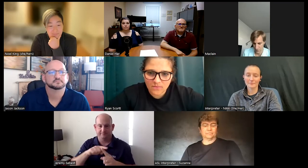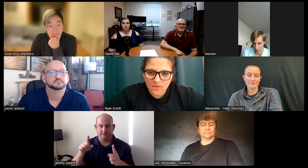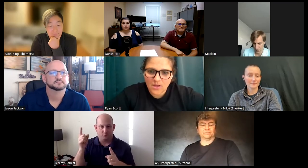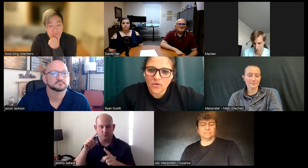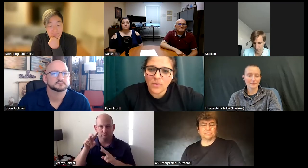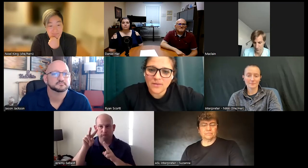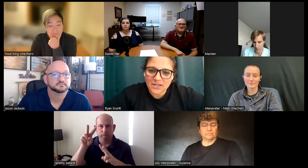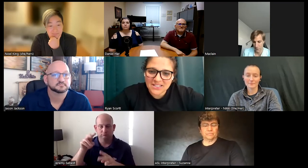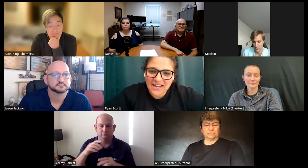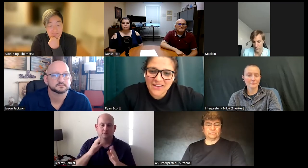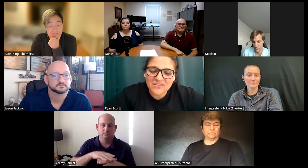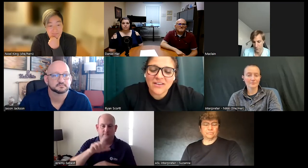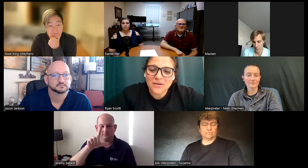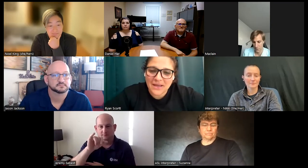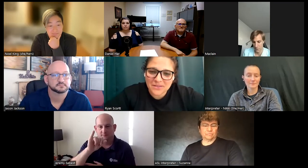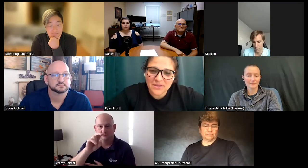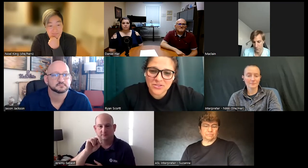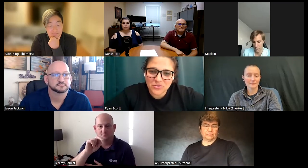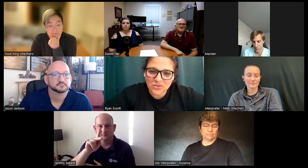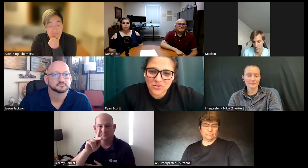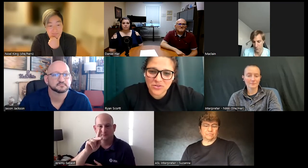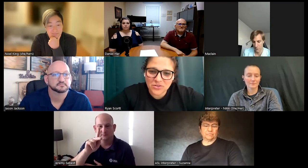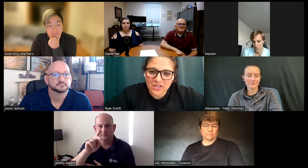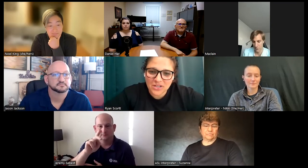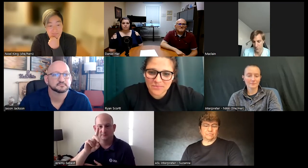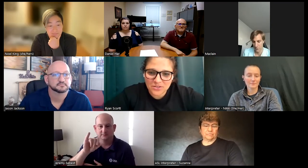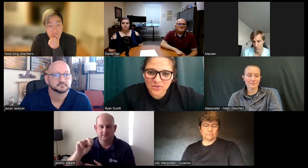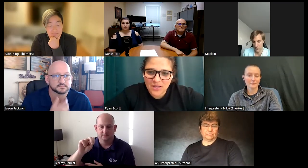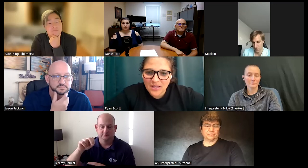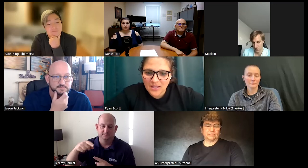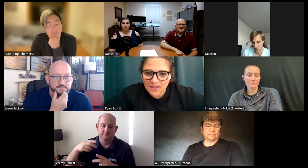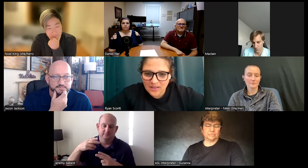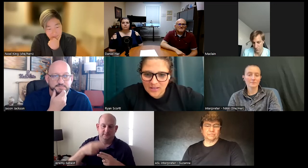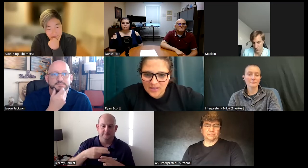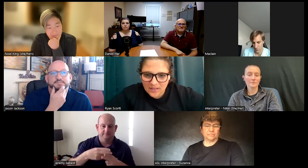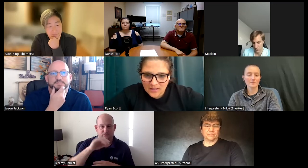one person I have never met but do look up to